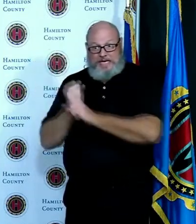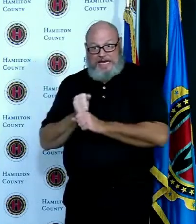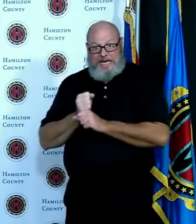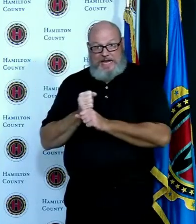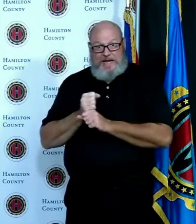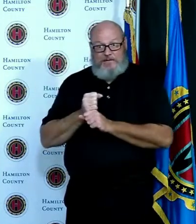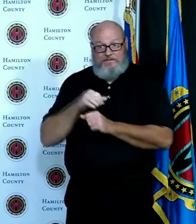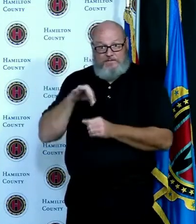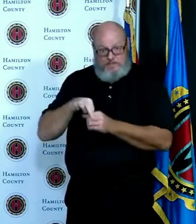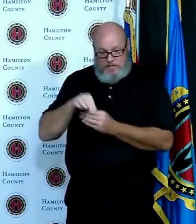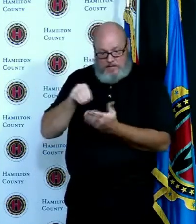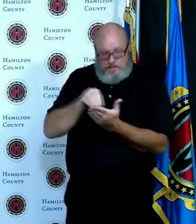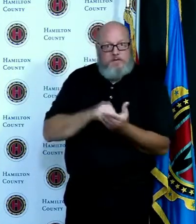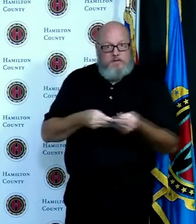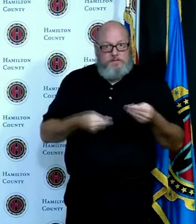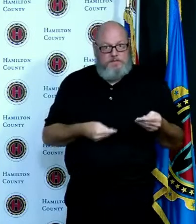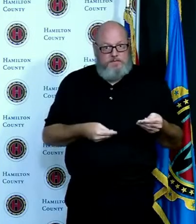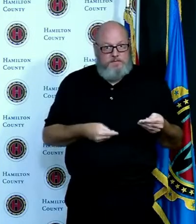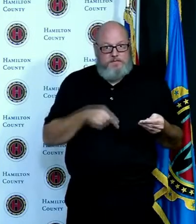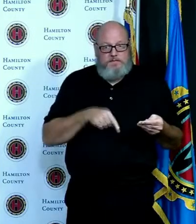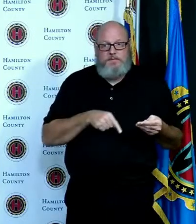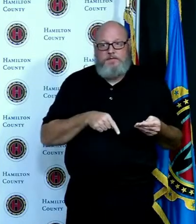get that application to the board of elections as soon as possible